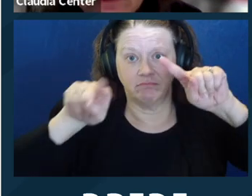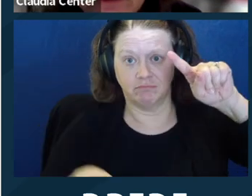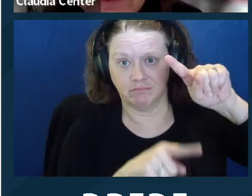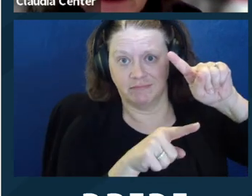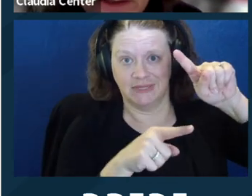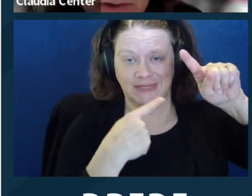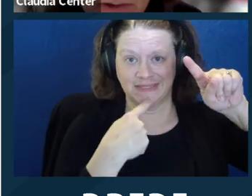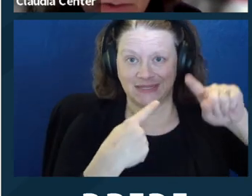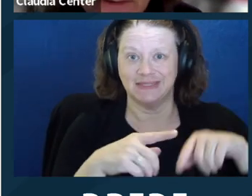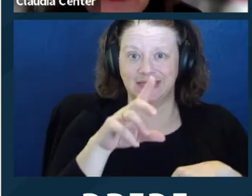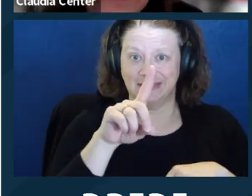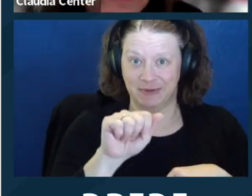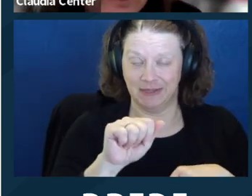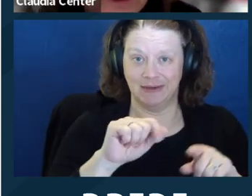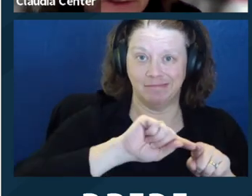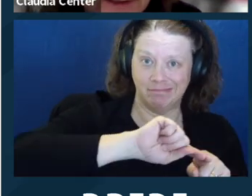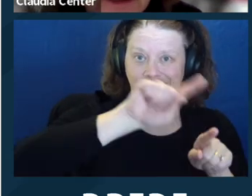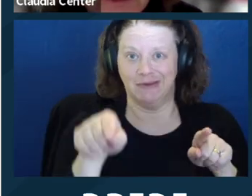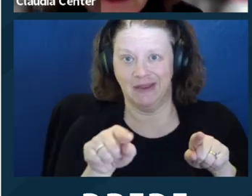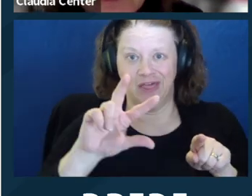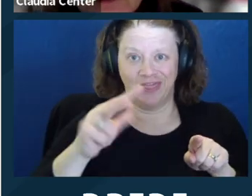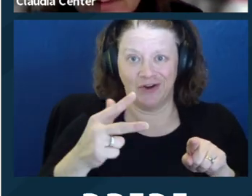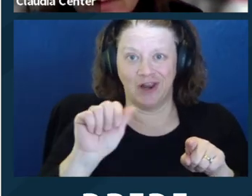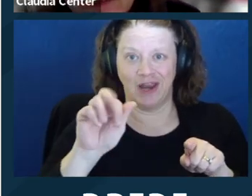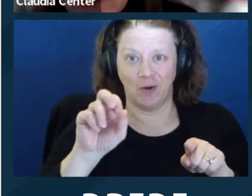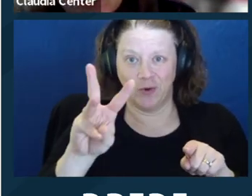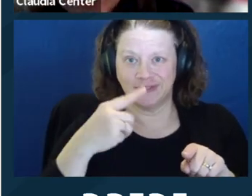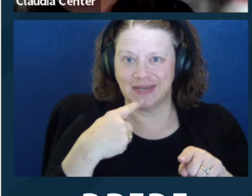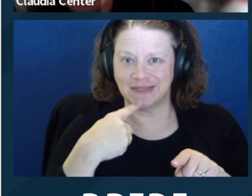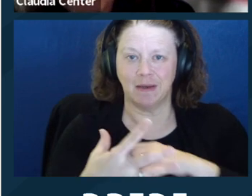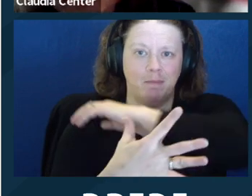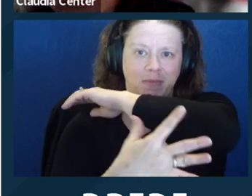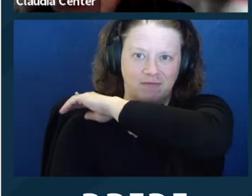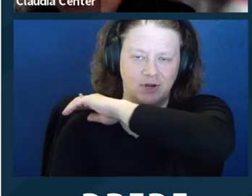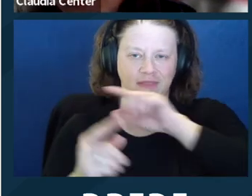to a second arrow that says "disability," and then a third arrow that says "poverty"